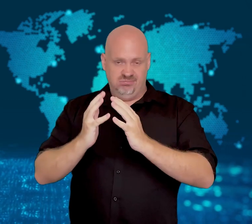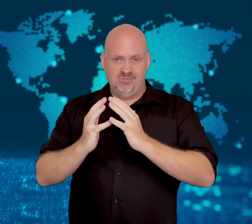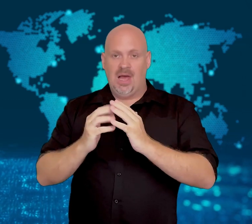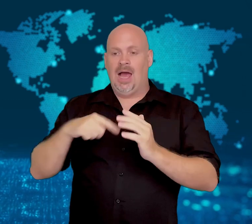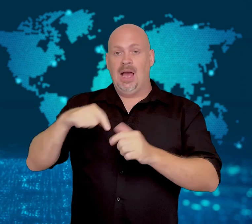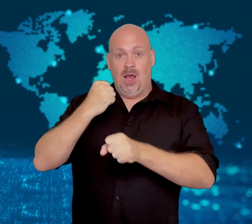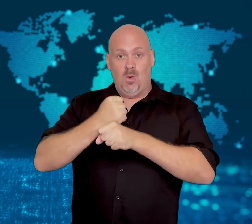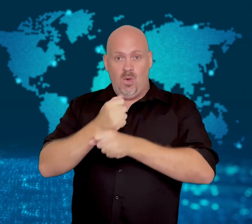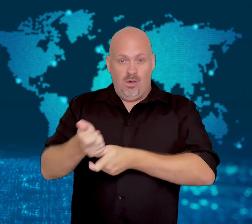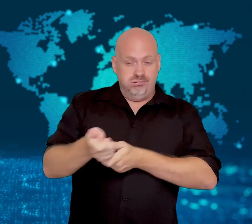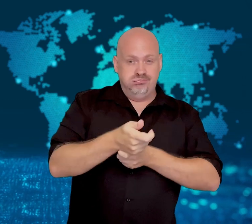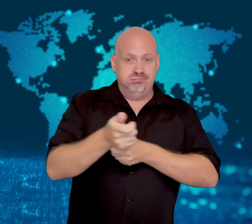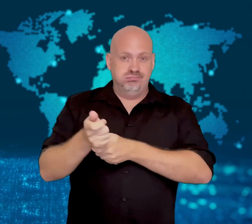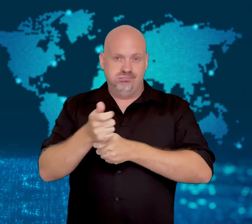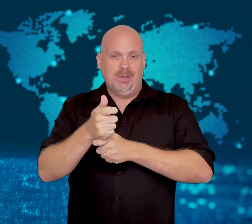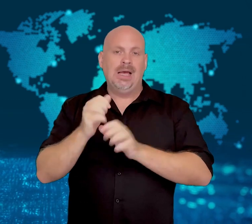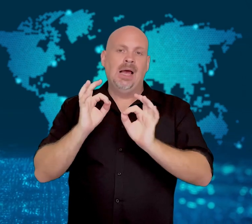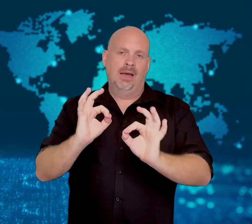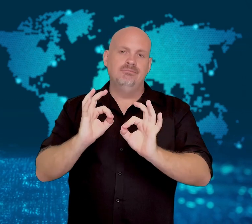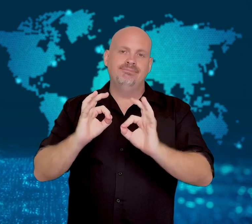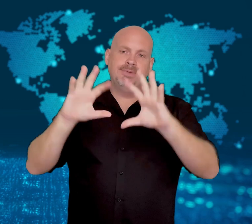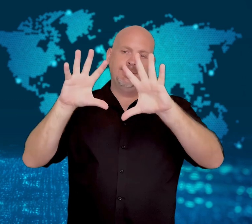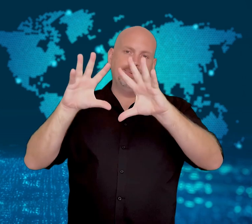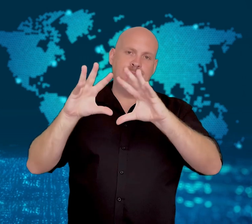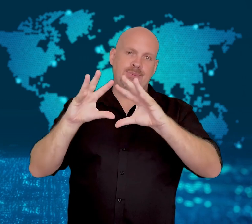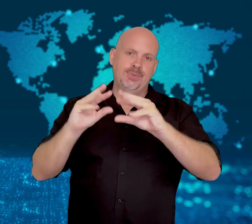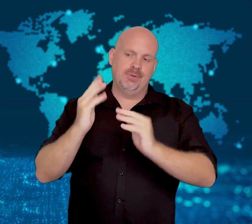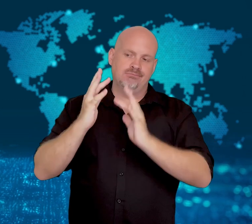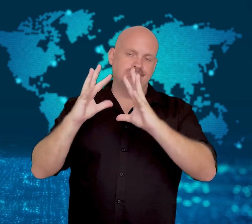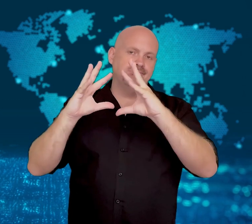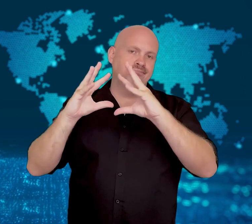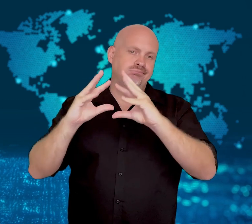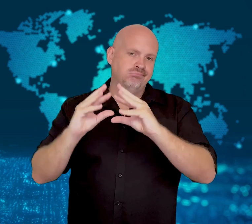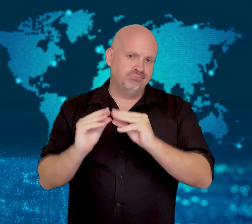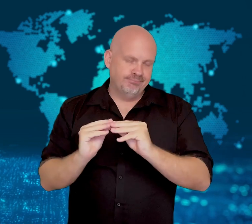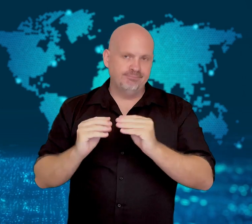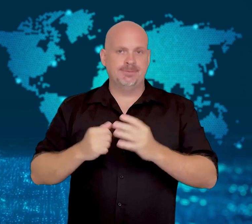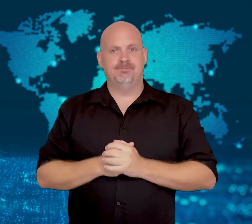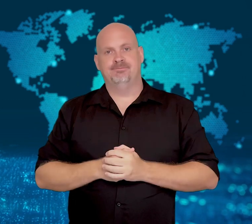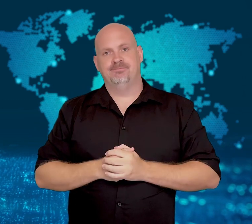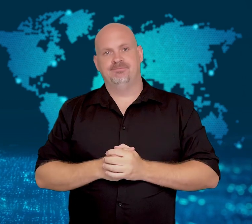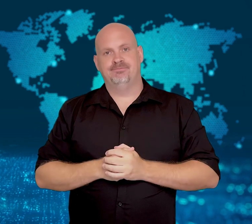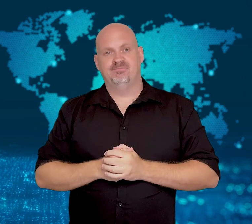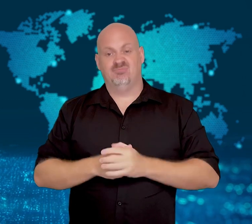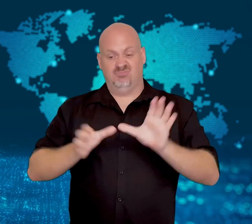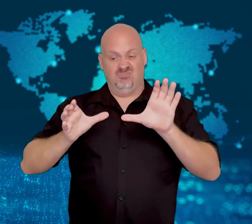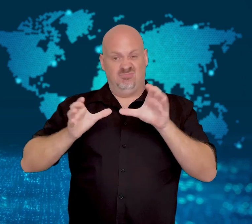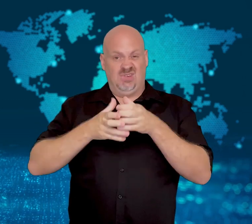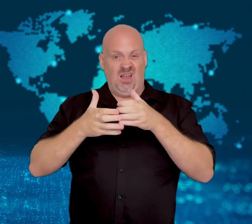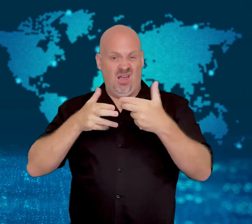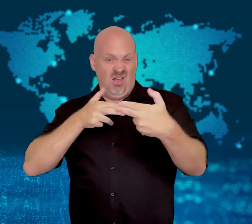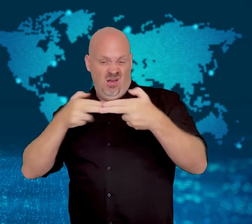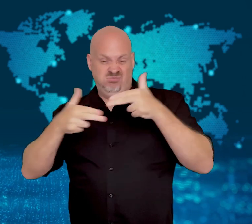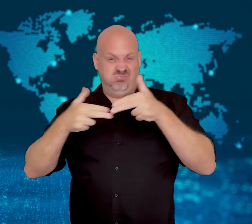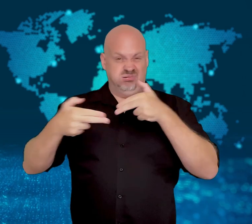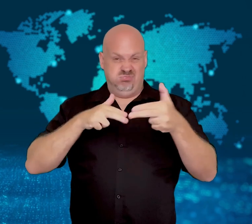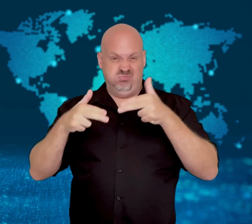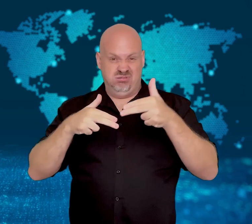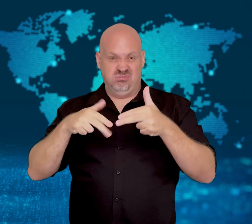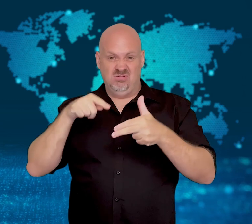but firefighters managed to extinguish the blaze.